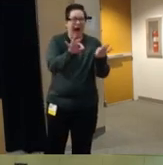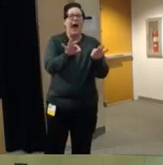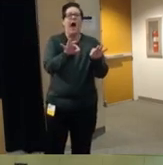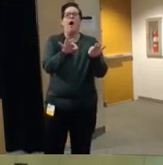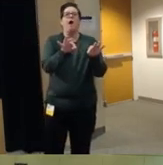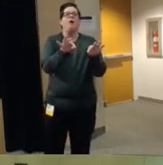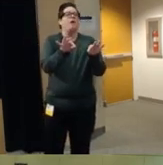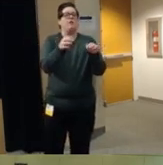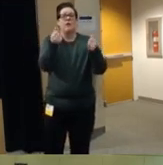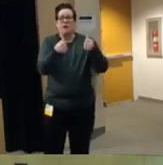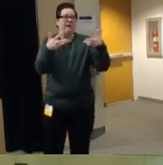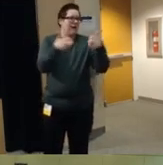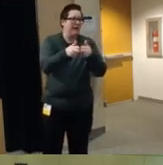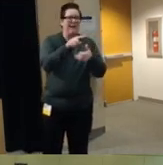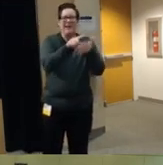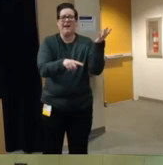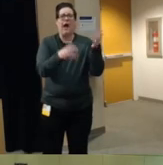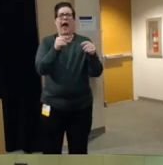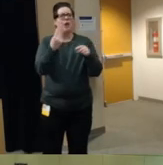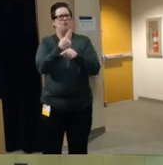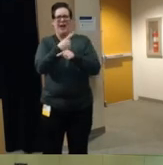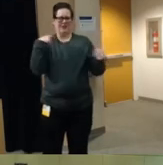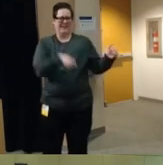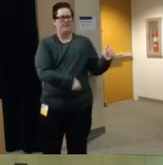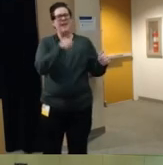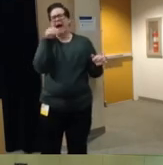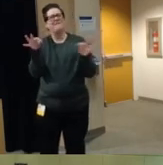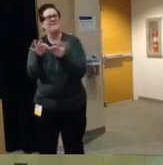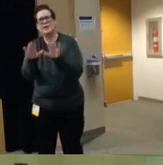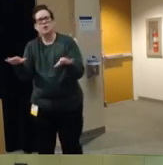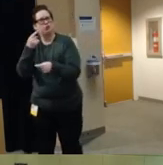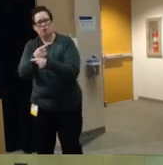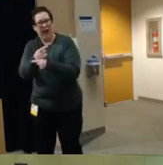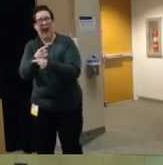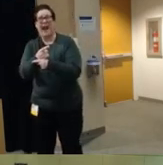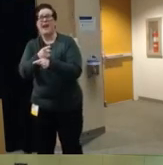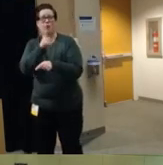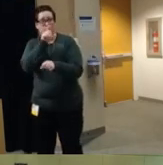simply didn't fit children properly um and they could actually um cause harm um so we found that